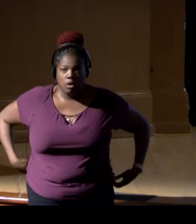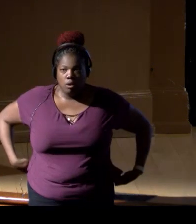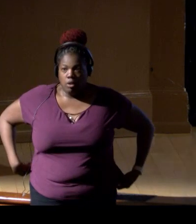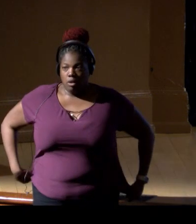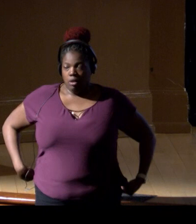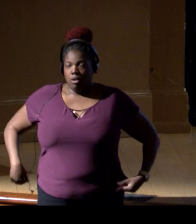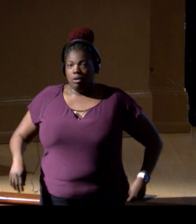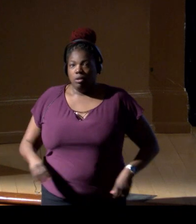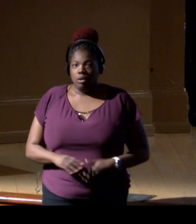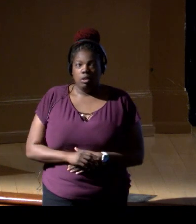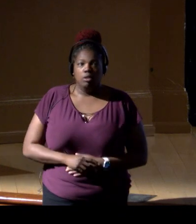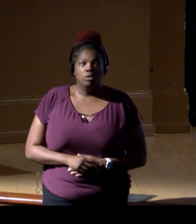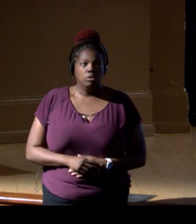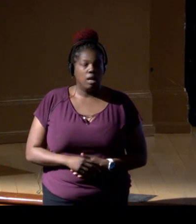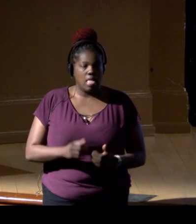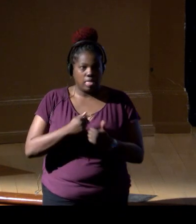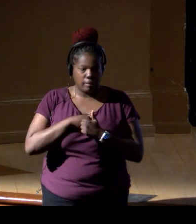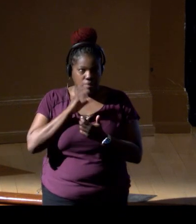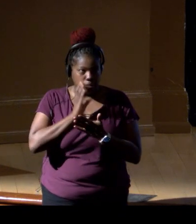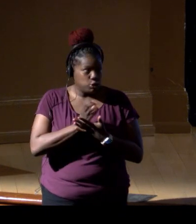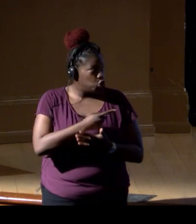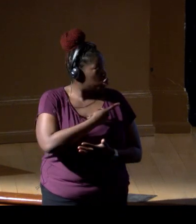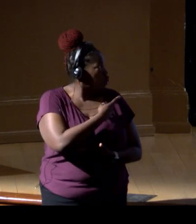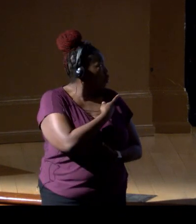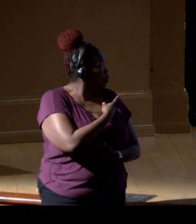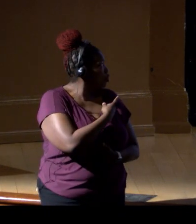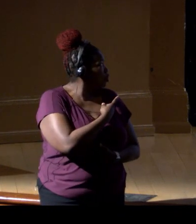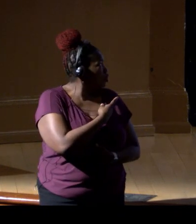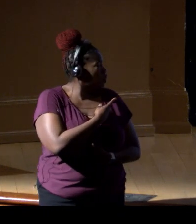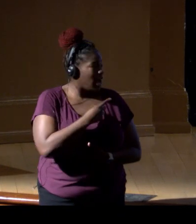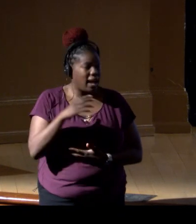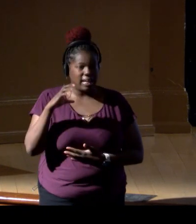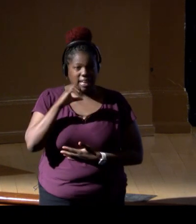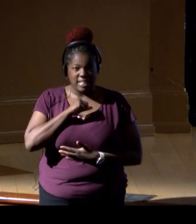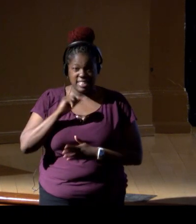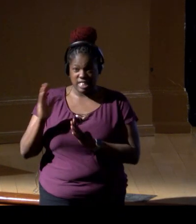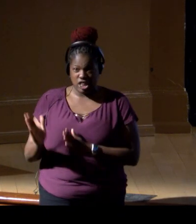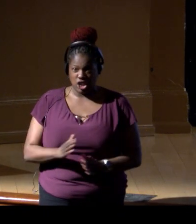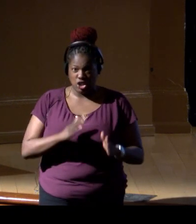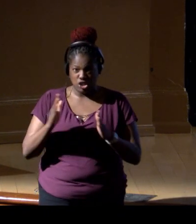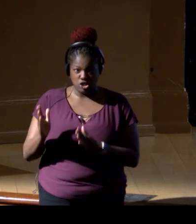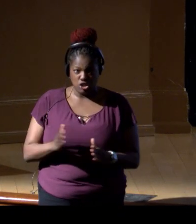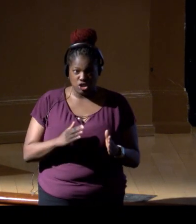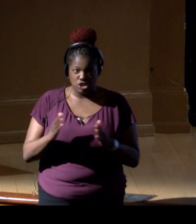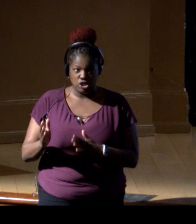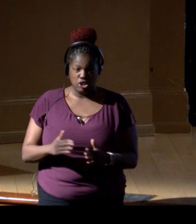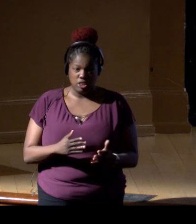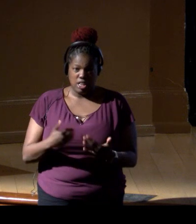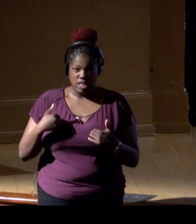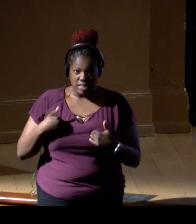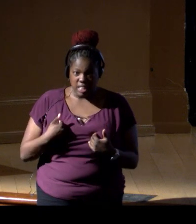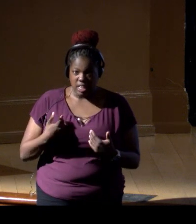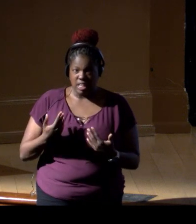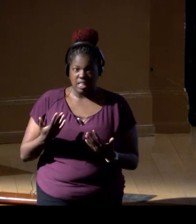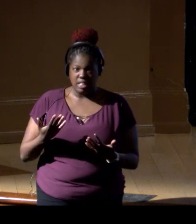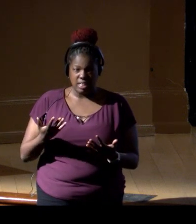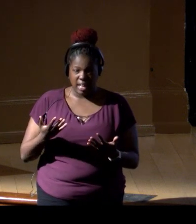This is, I love this photo. I guess the curators are tired, everybody, a photographer comes because they want all the drawers out,